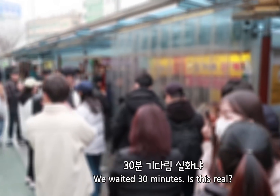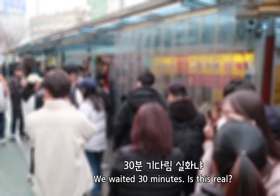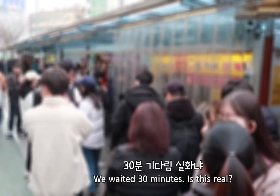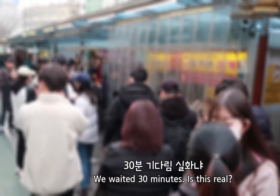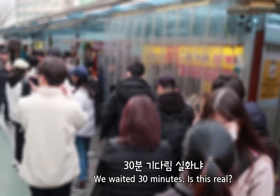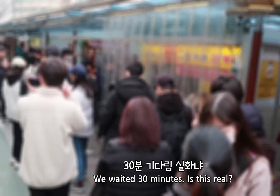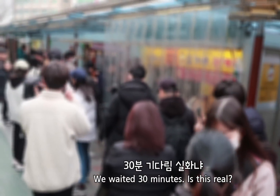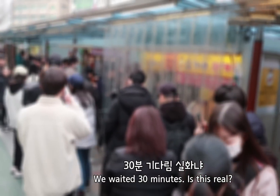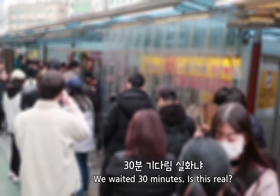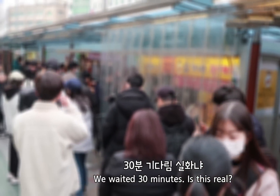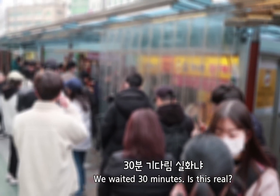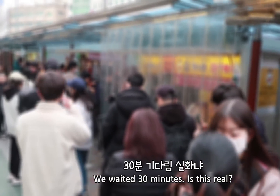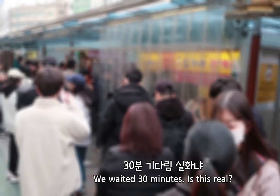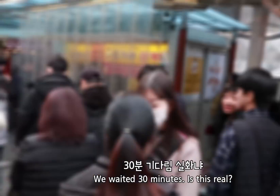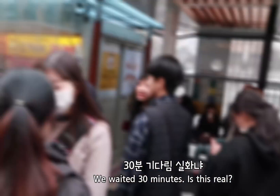We waited 30 minutes. Is this real?